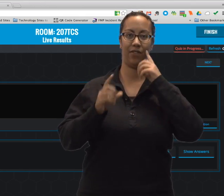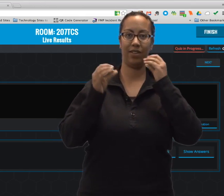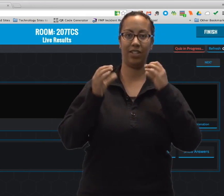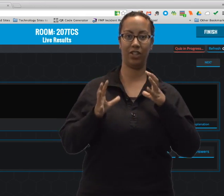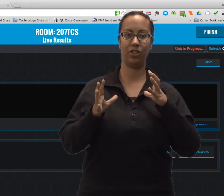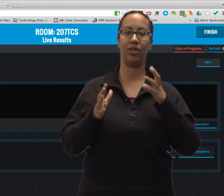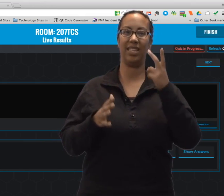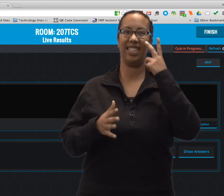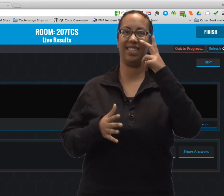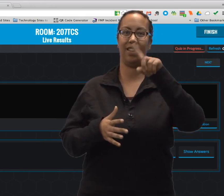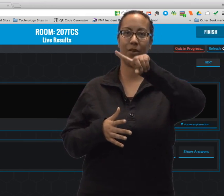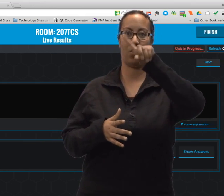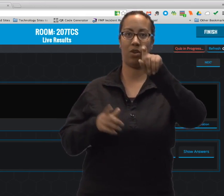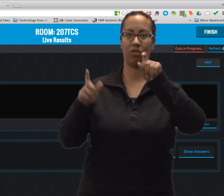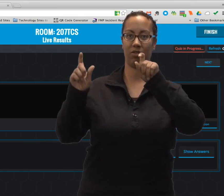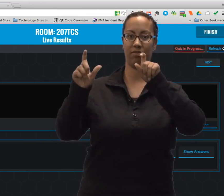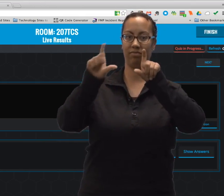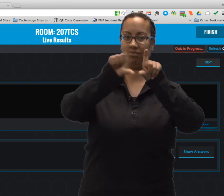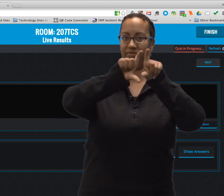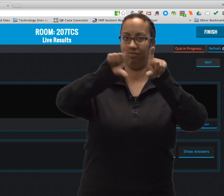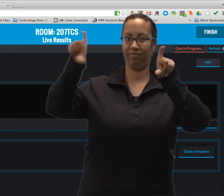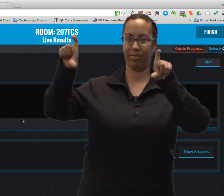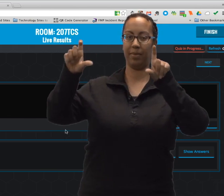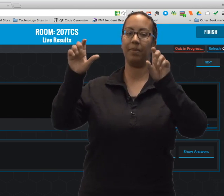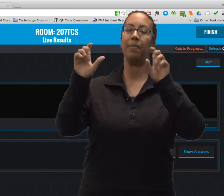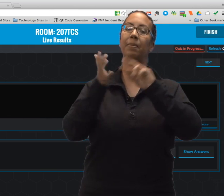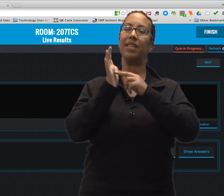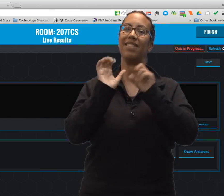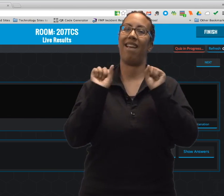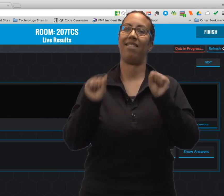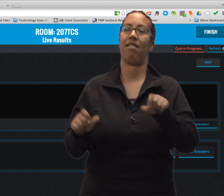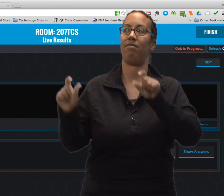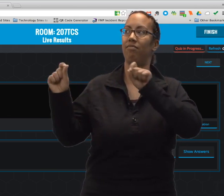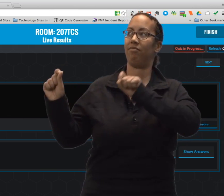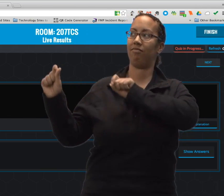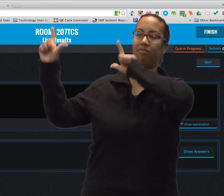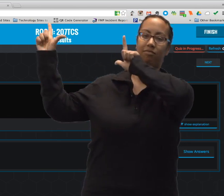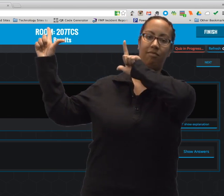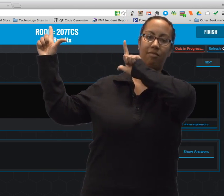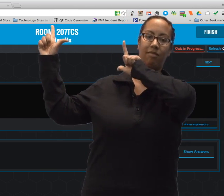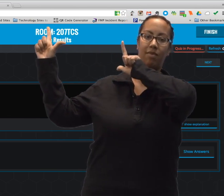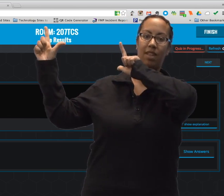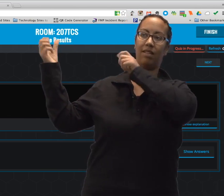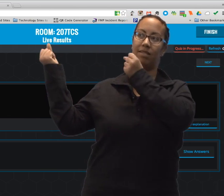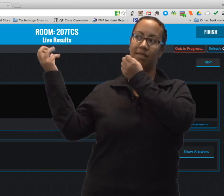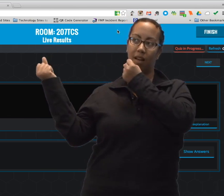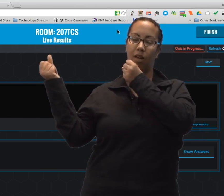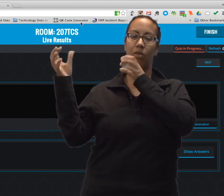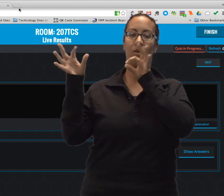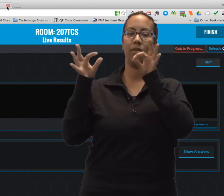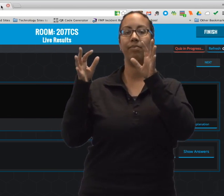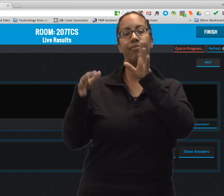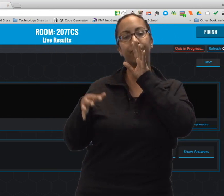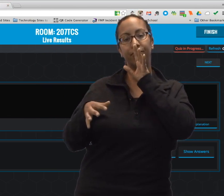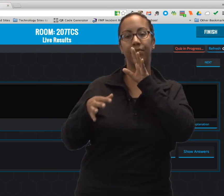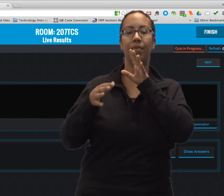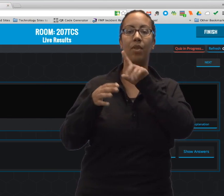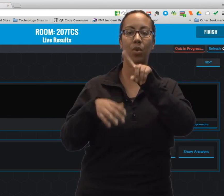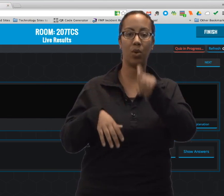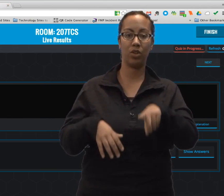Now you can see that it looks different for teacher-paced. You can see the question shows up, and I can display it on the board. I can sign it.